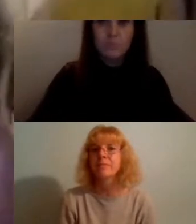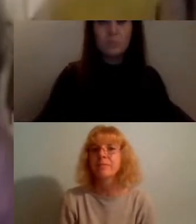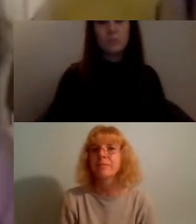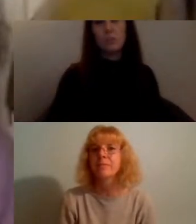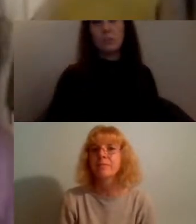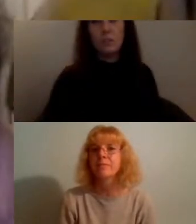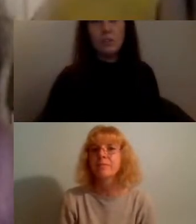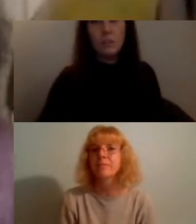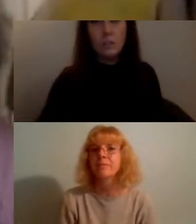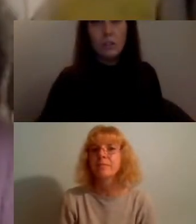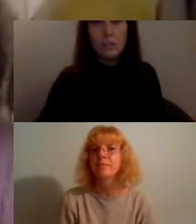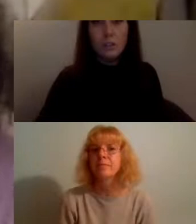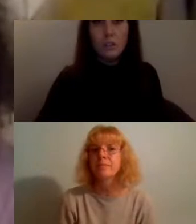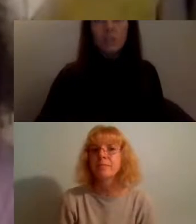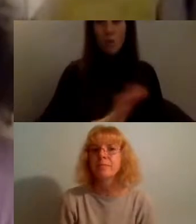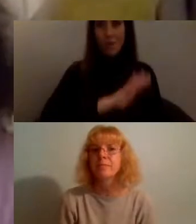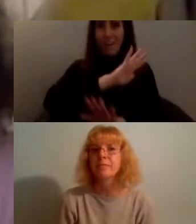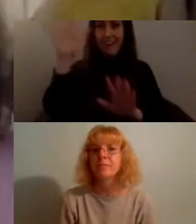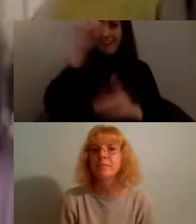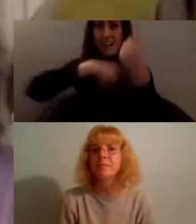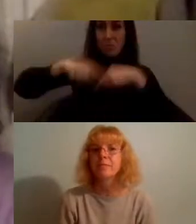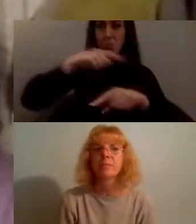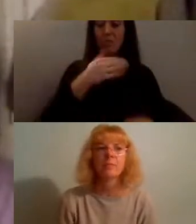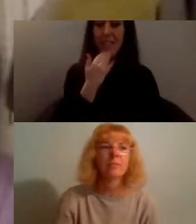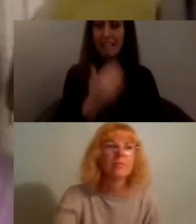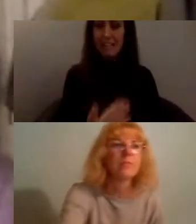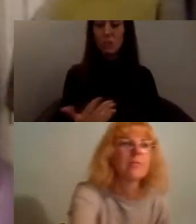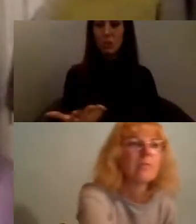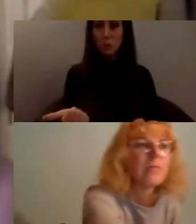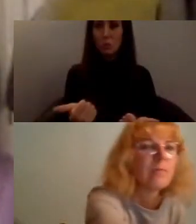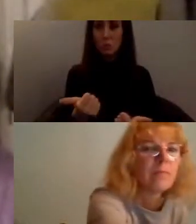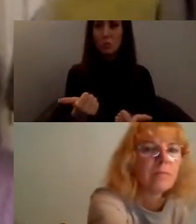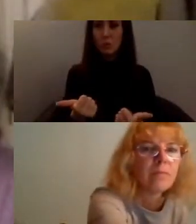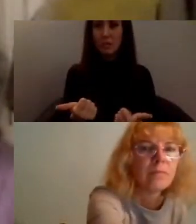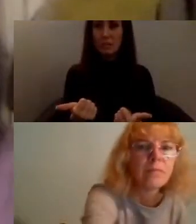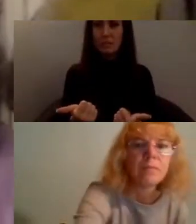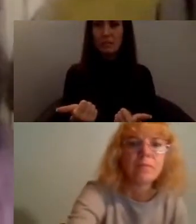first of all thank you Roseanna and Container for having it's lovely to be here